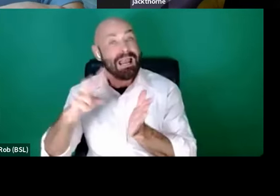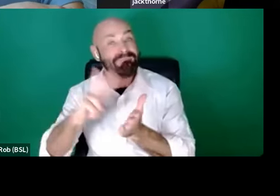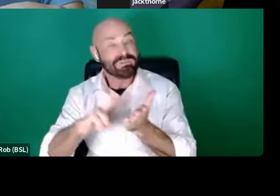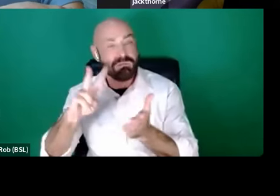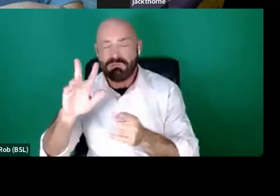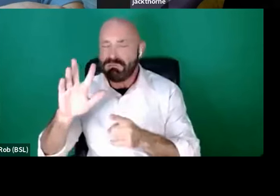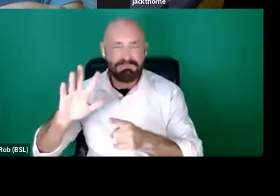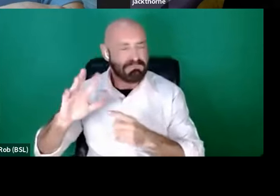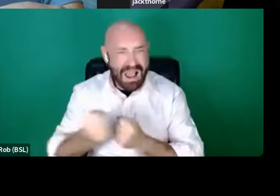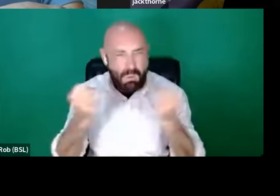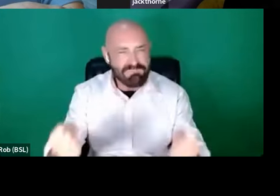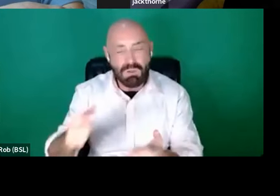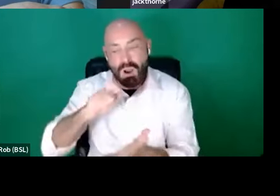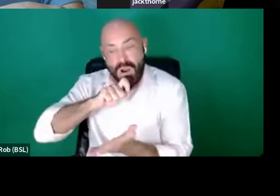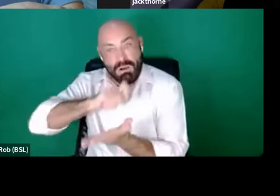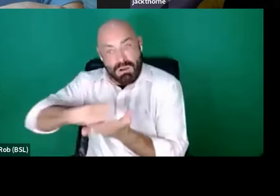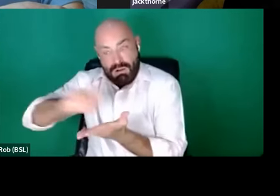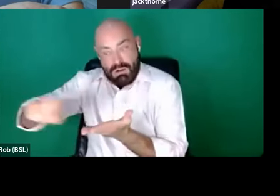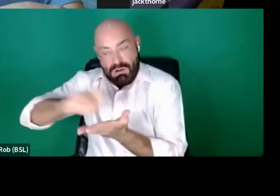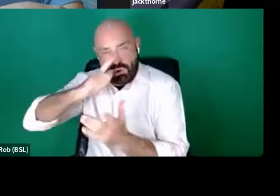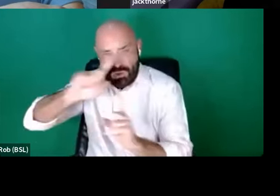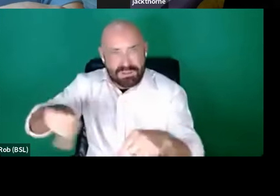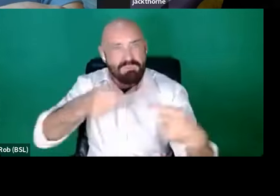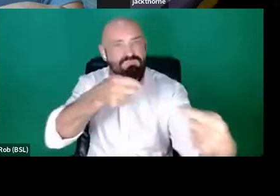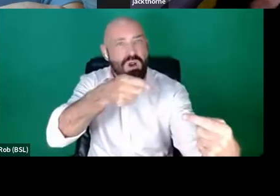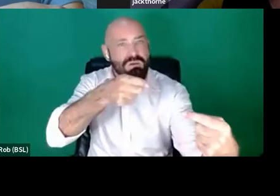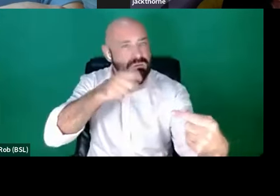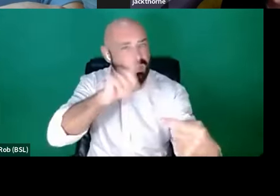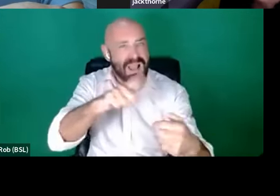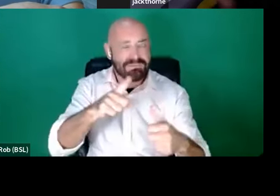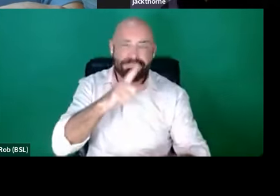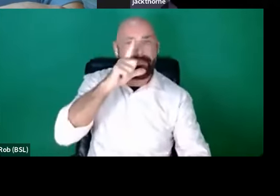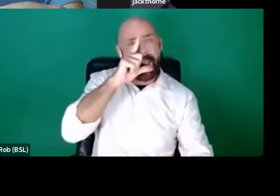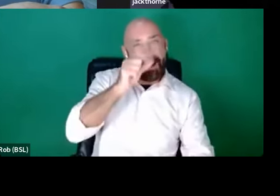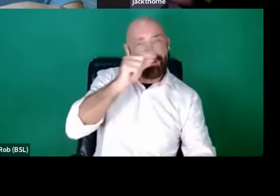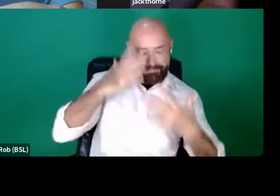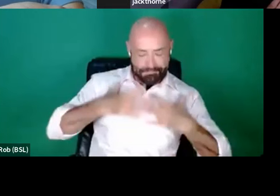TV, then you can really confront that ableism. And if we if we have it running right through